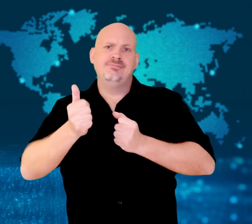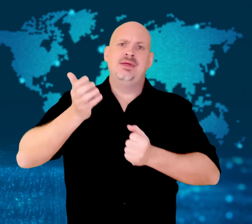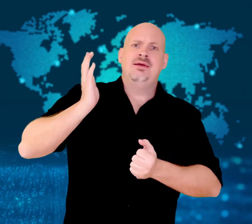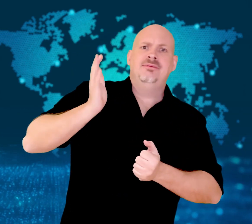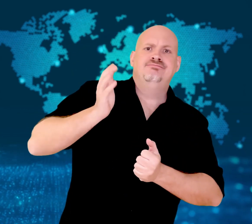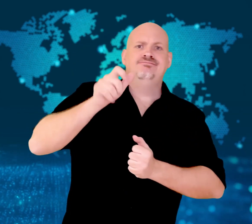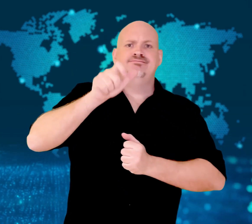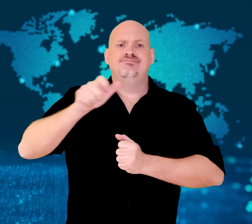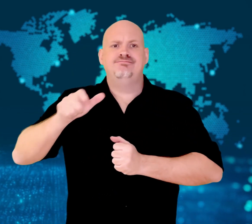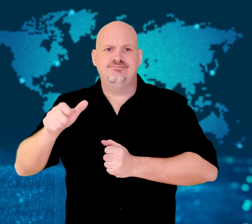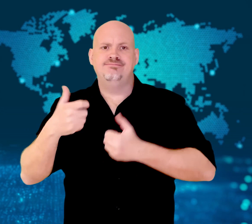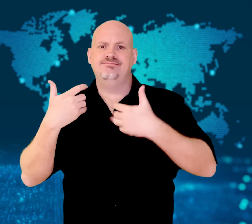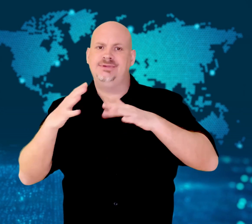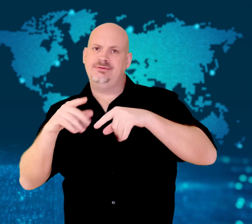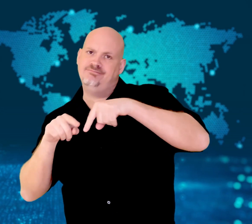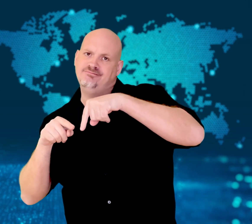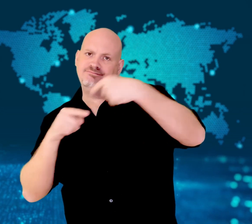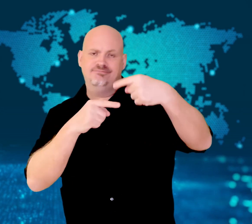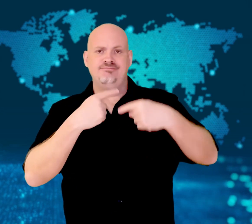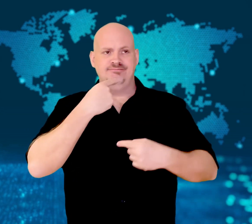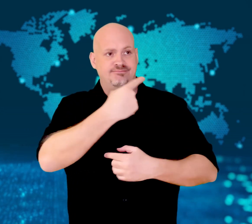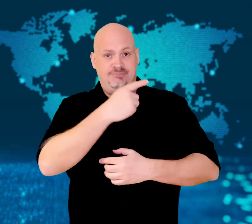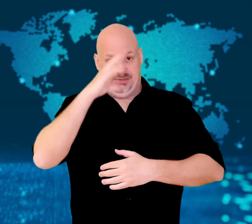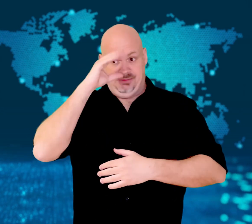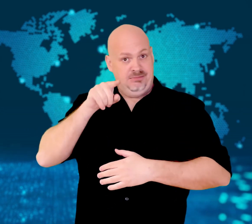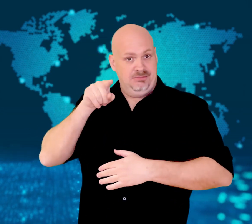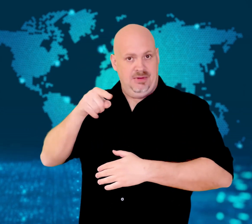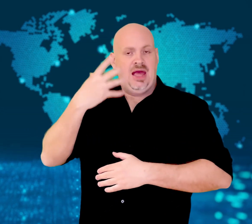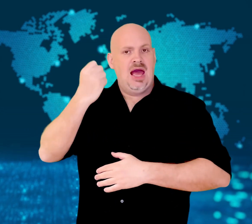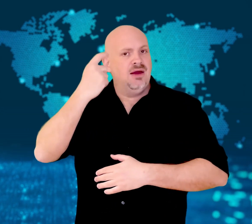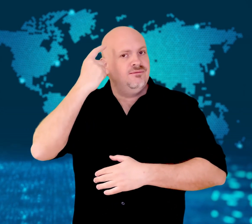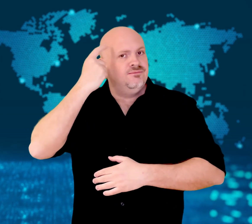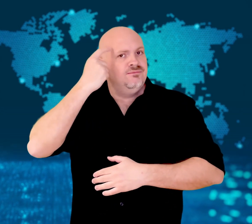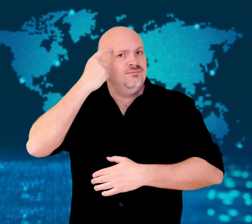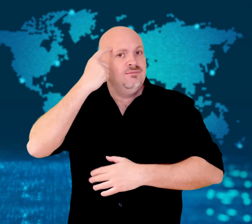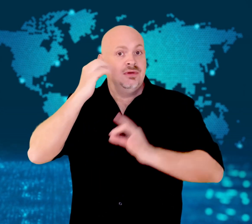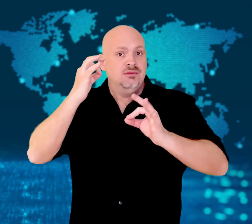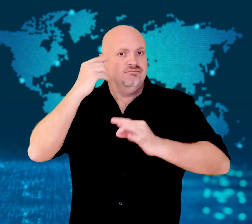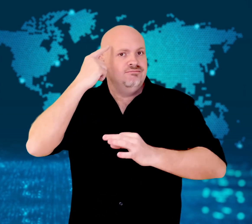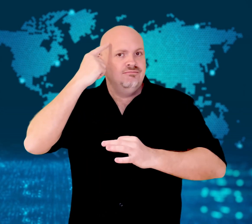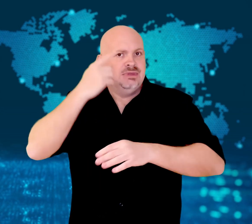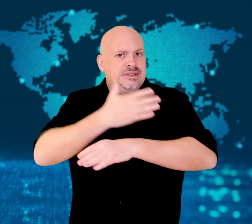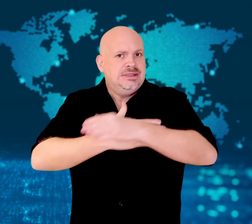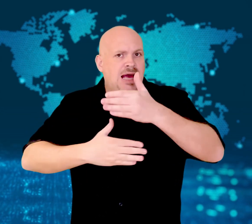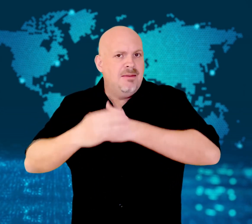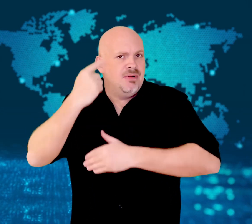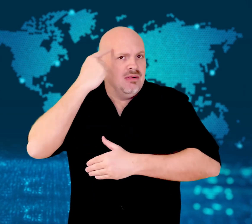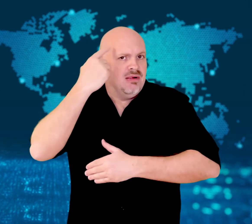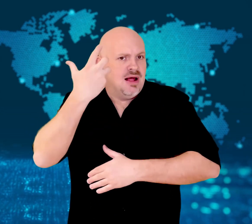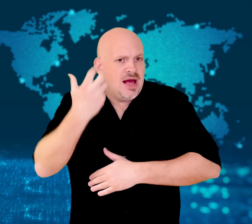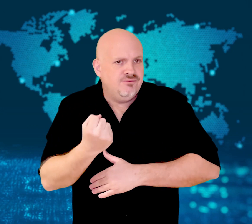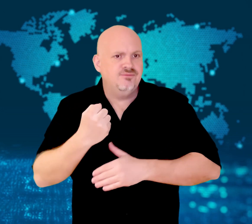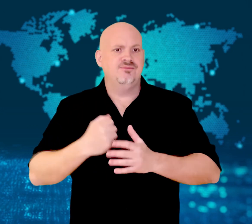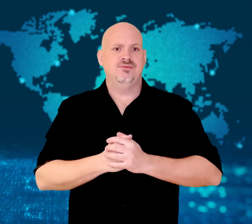However, the court dismissed Dharmalingam's request to be